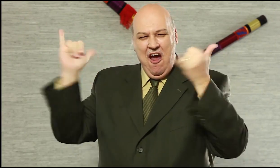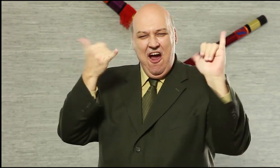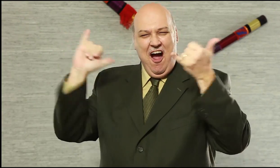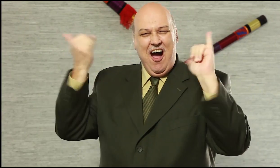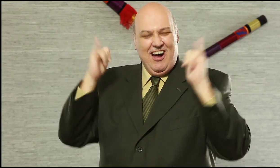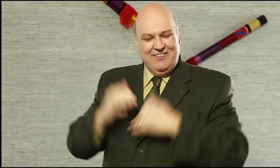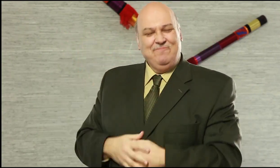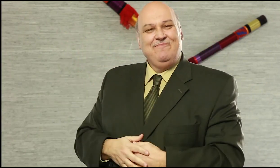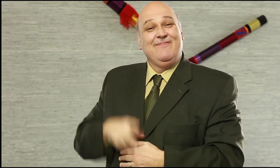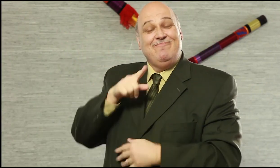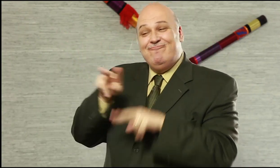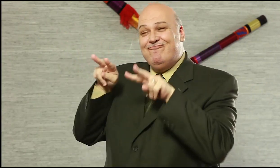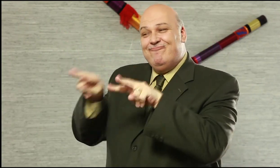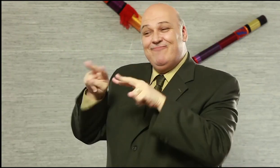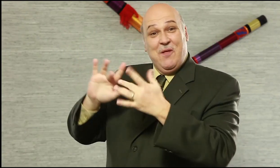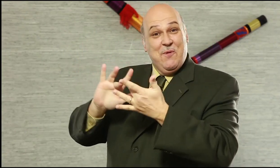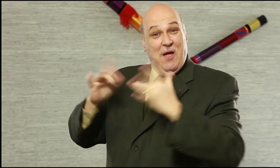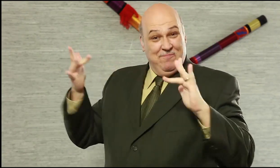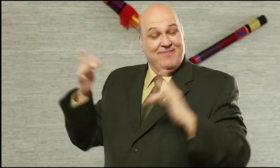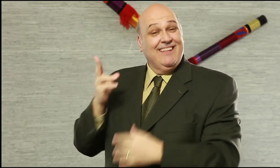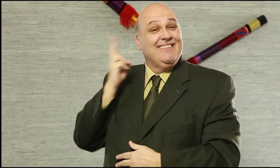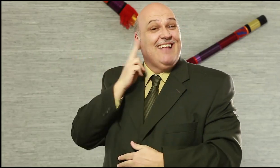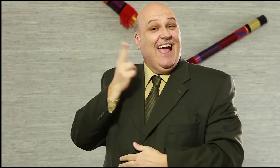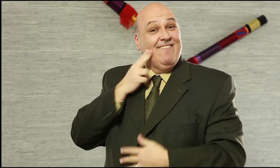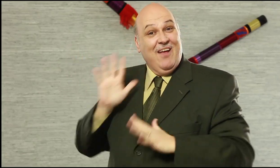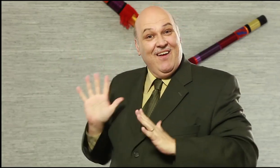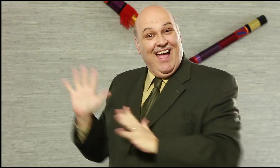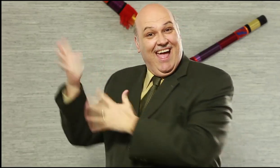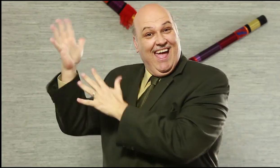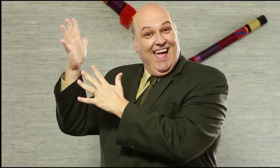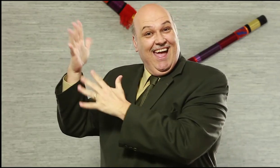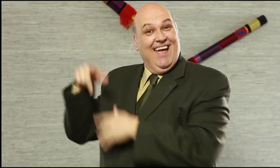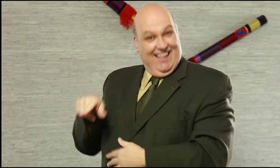you plan your own “DeafWaves” party and invite